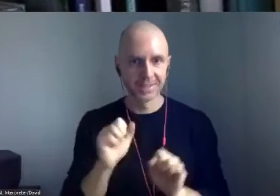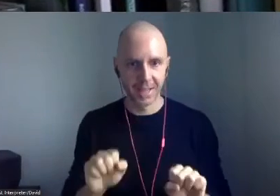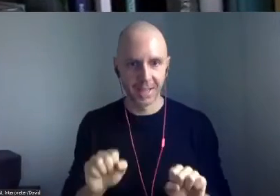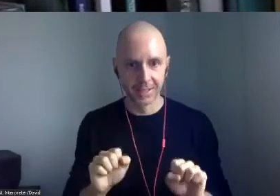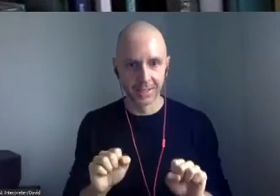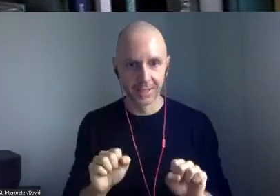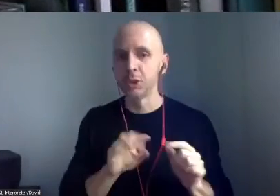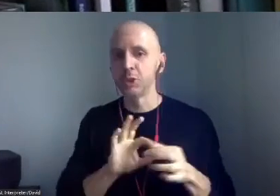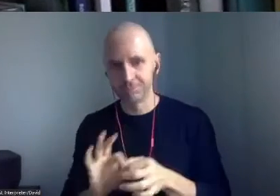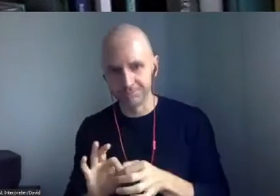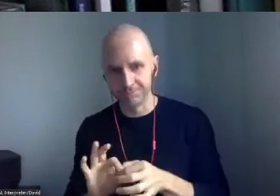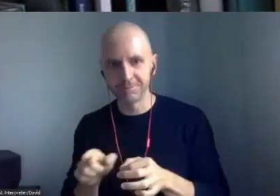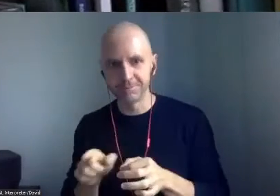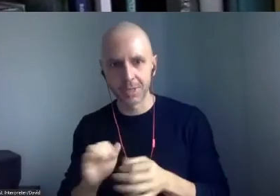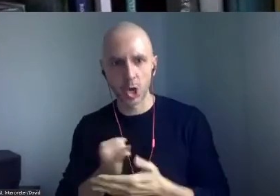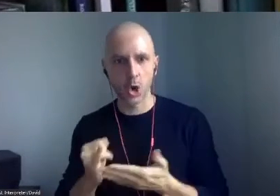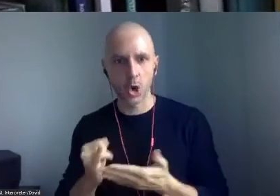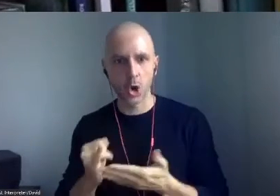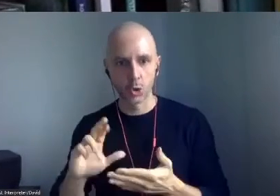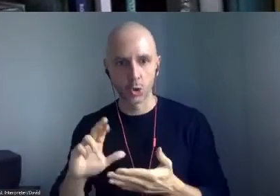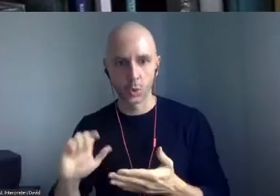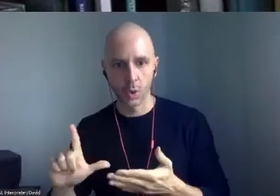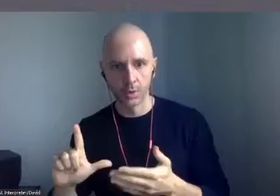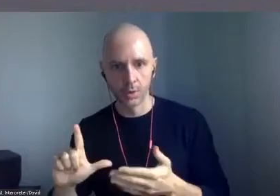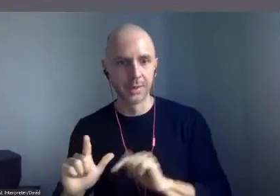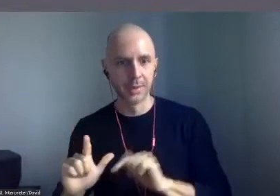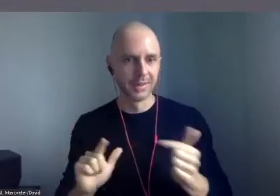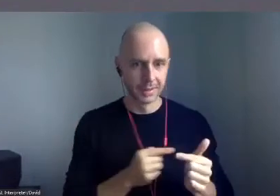who will discuss the beginning of our industry programming. Over to you, Naomi.